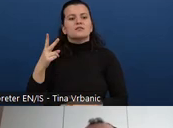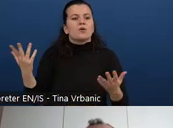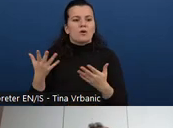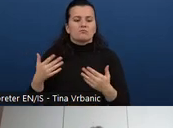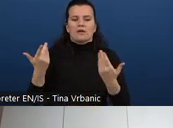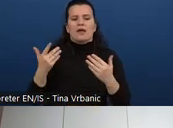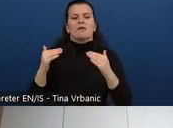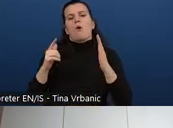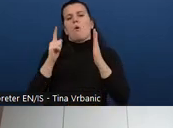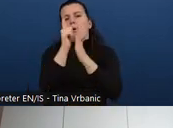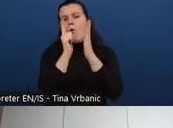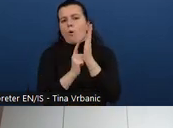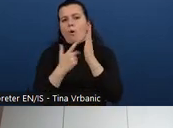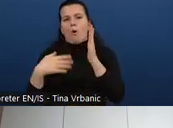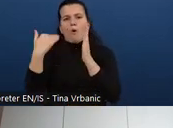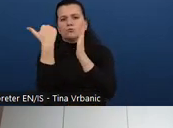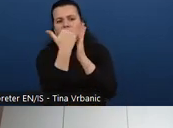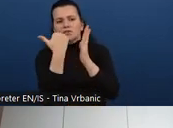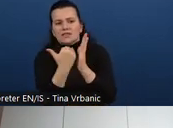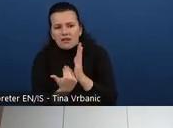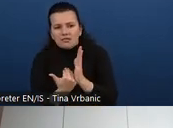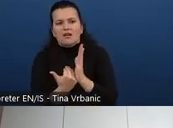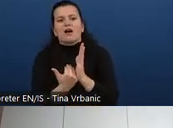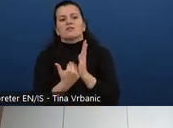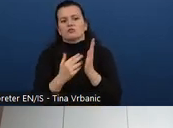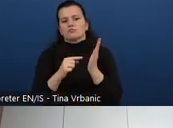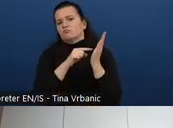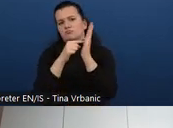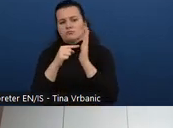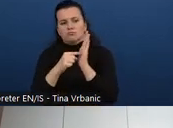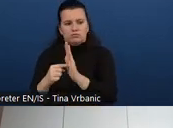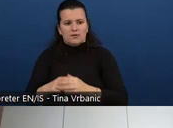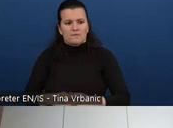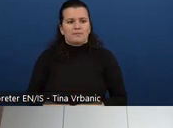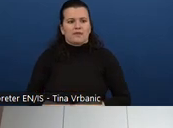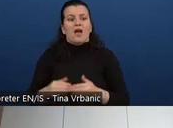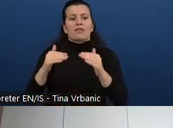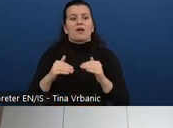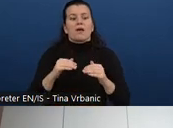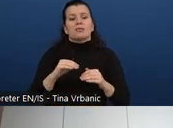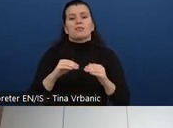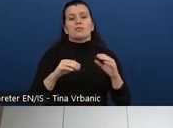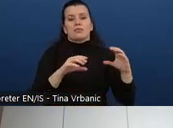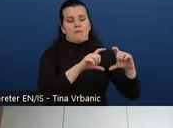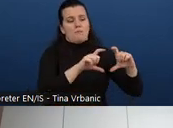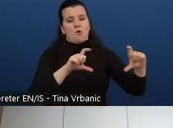We introduce the four principles of accessibility. We then go to the standards.